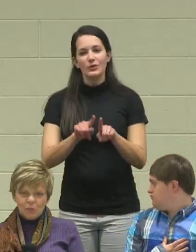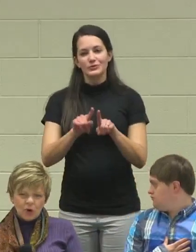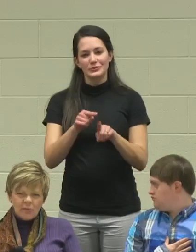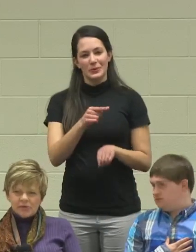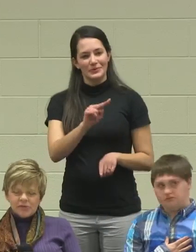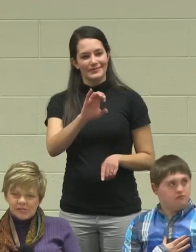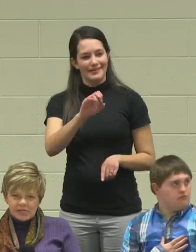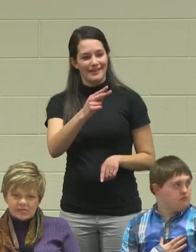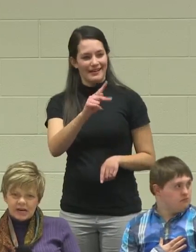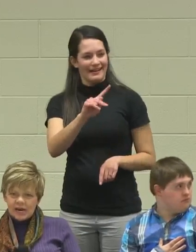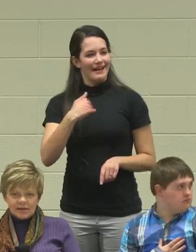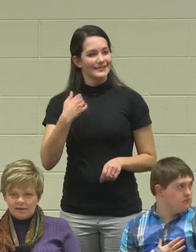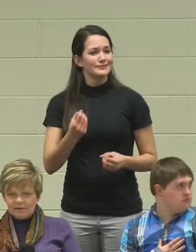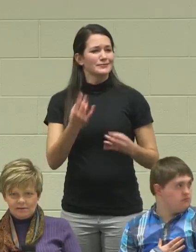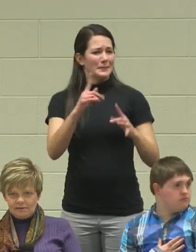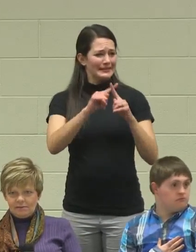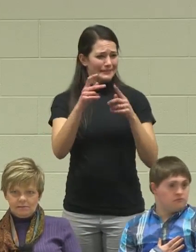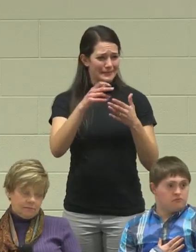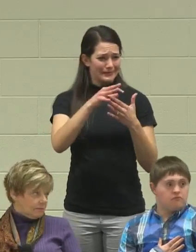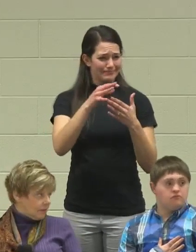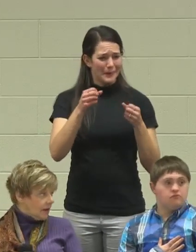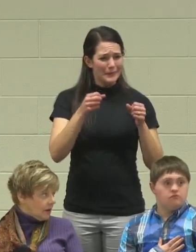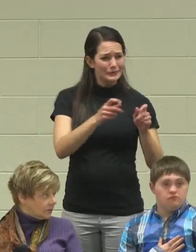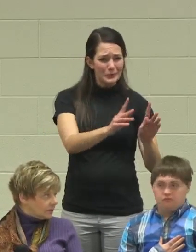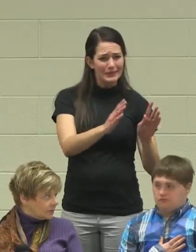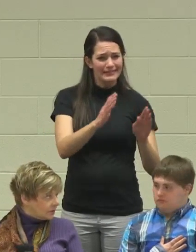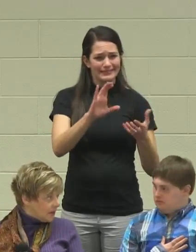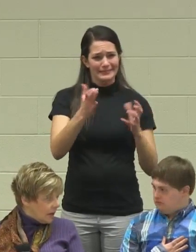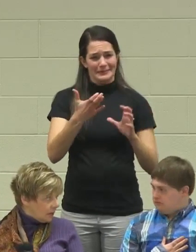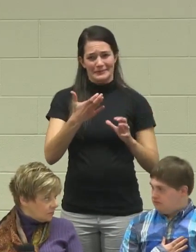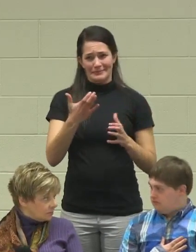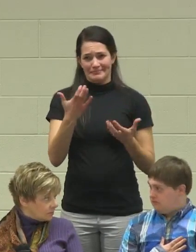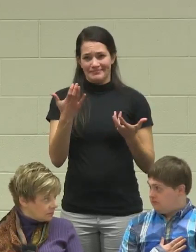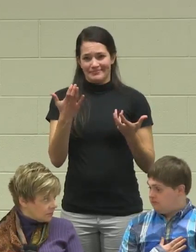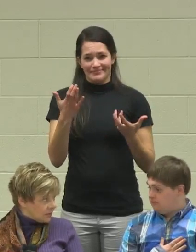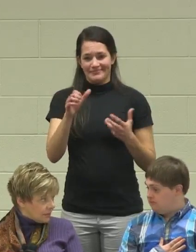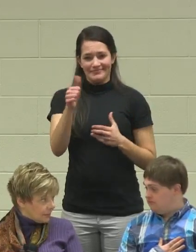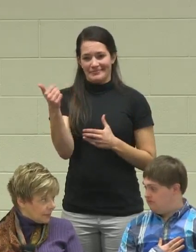more opportunities than I can think of.